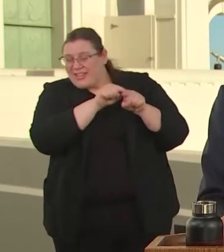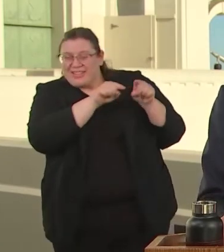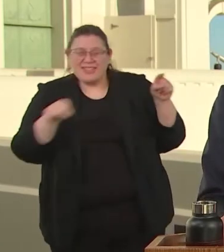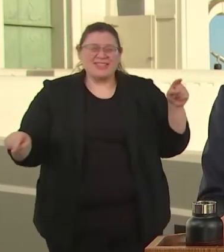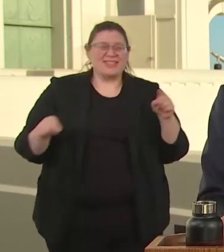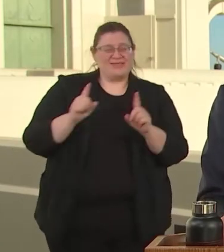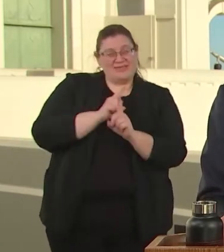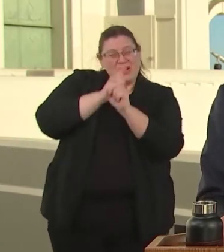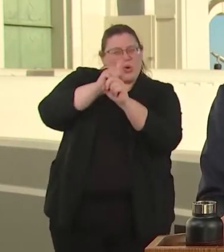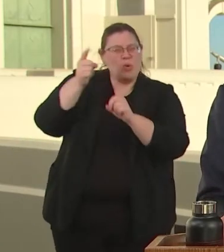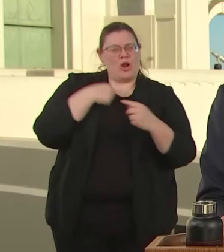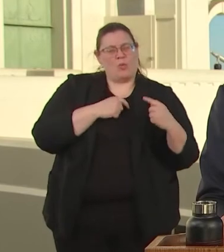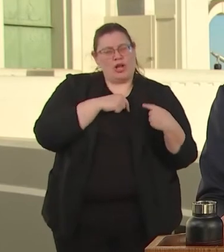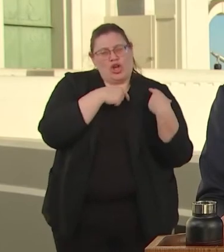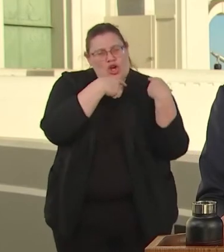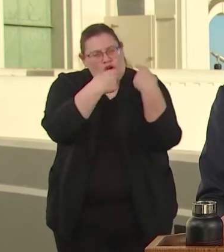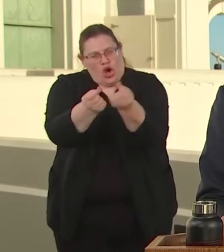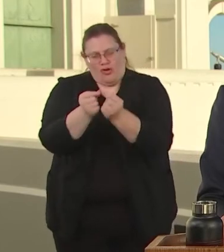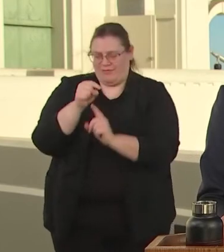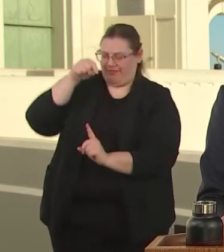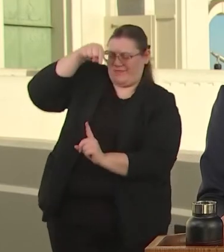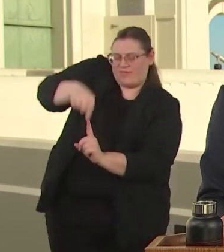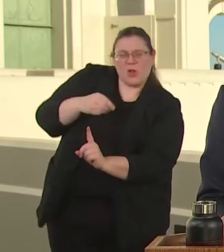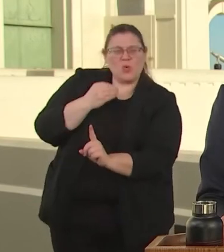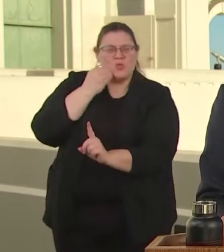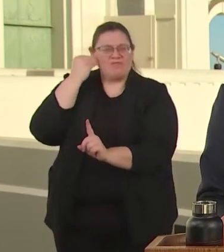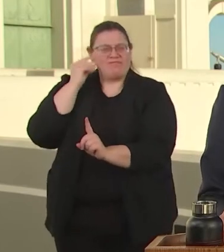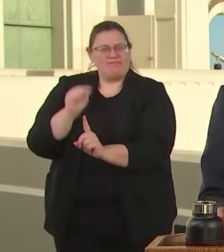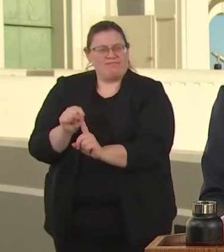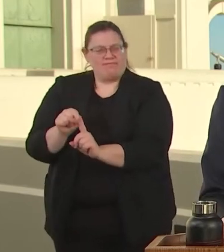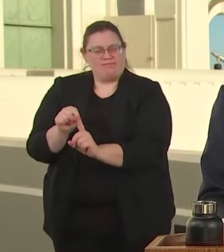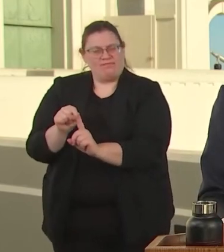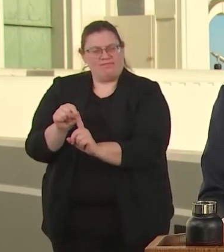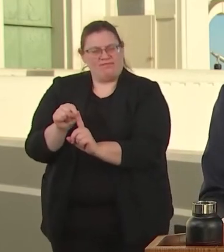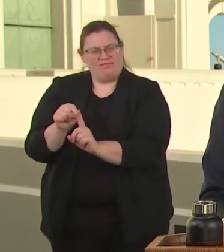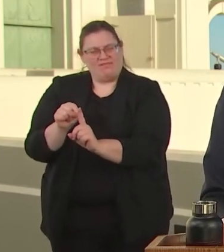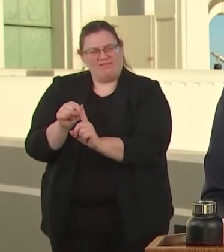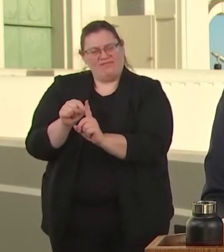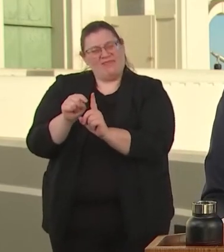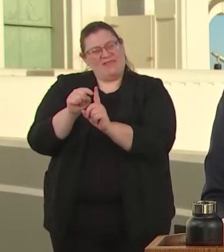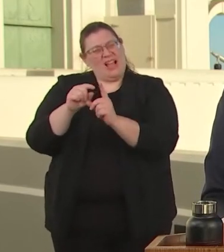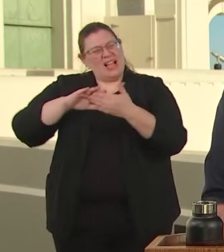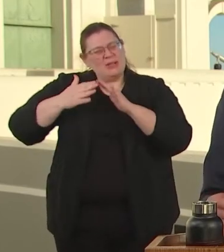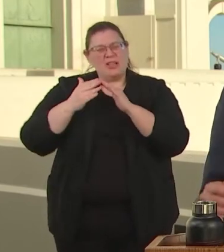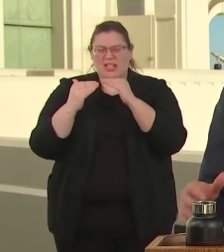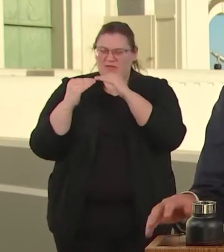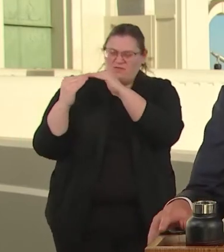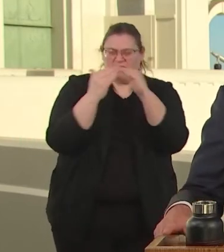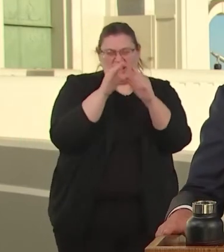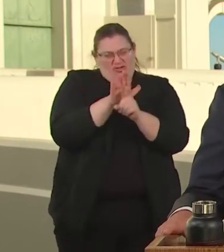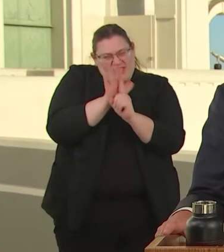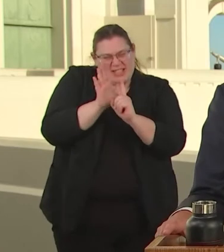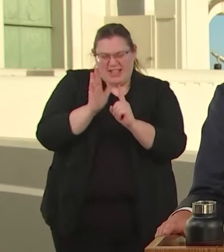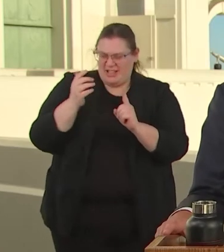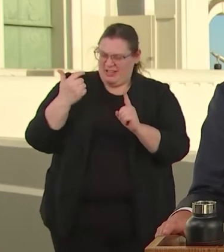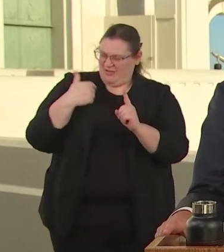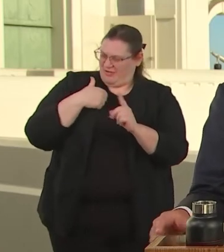THAT INFRASTRUCTURE IS HOME, A RESILIENT JUST COMMUNITY THAT WE CAN CALL OUR OWN. JUSTICE MEANS INVESTING IN